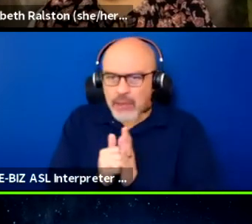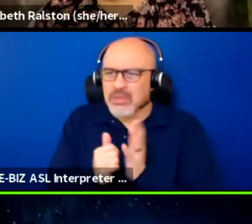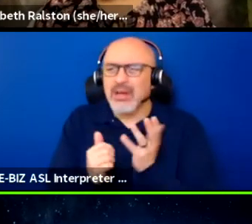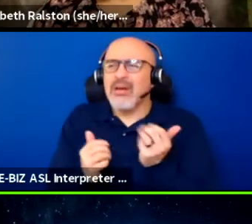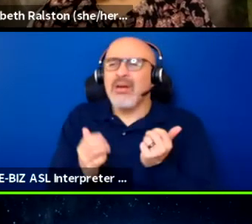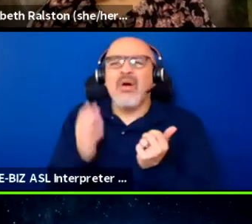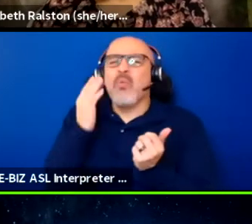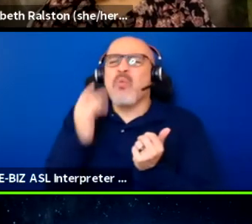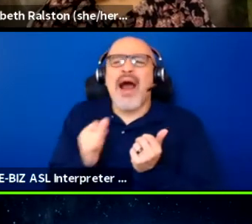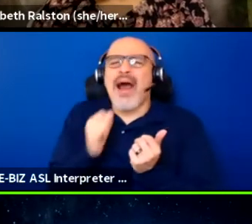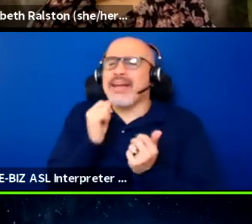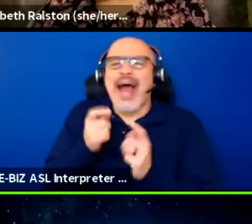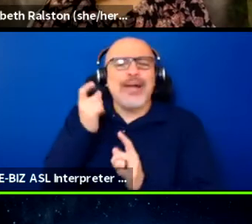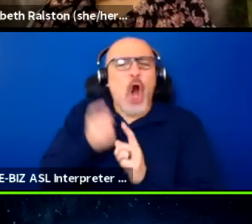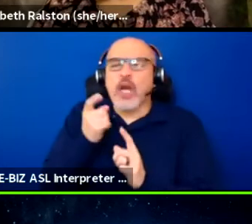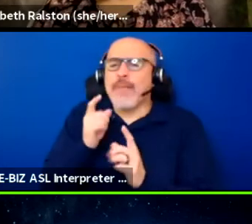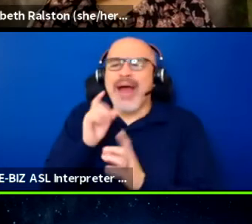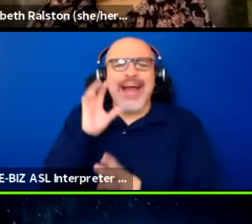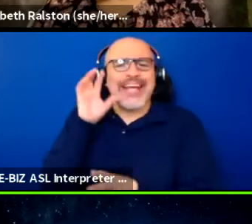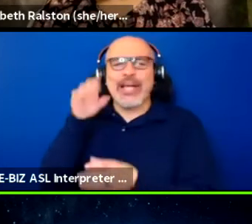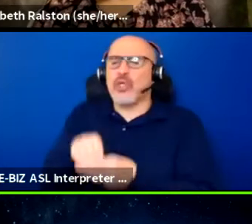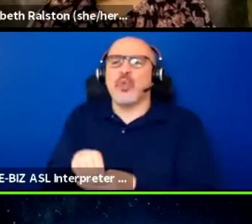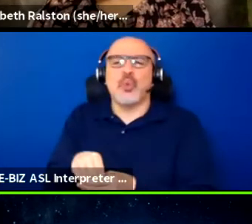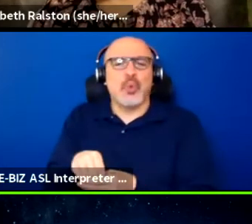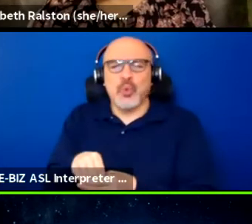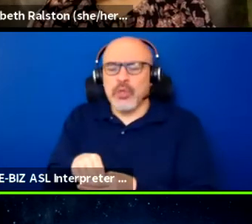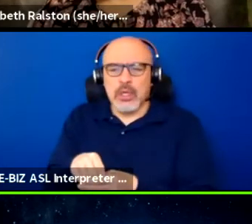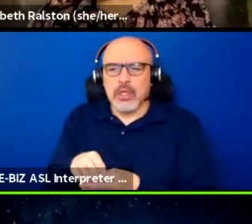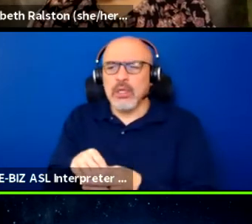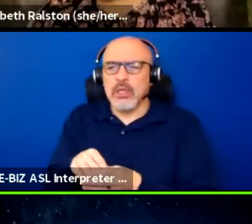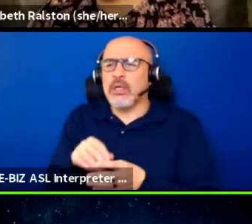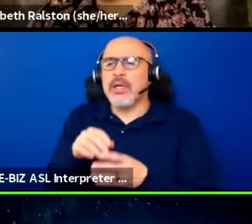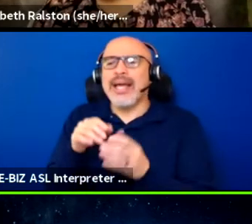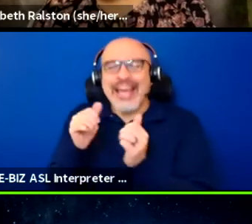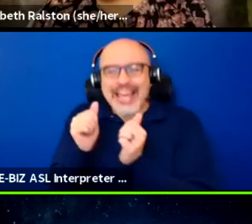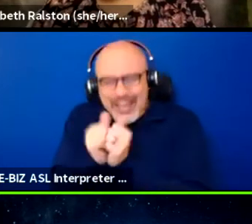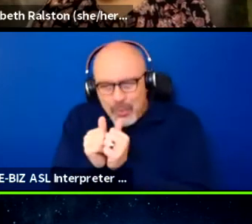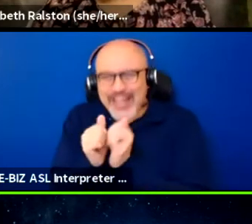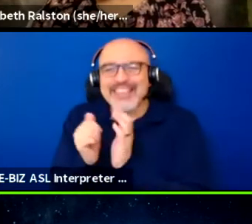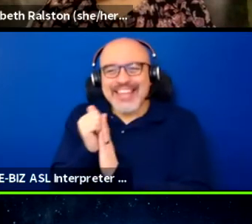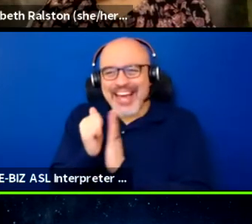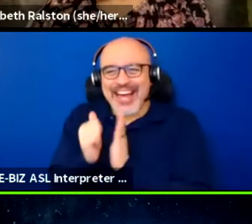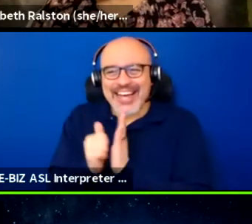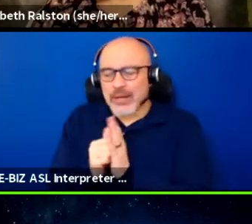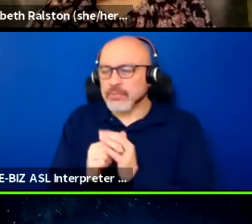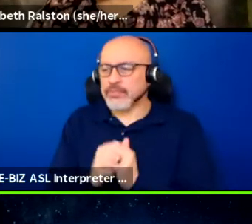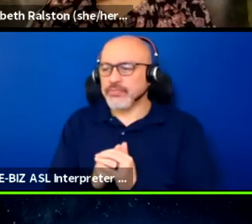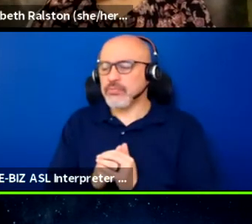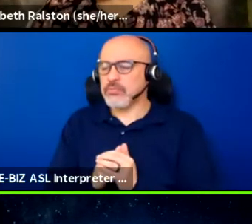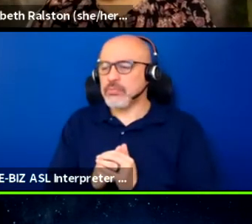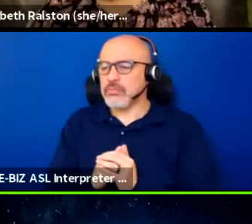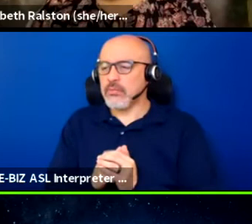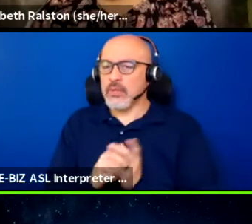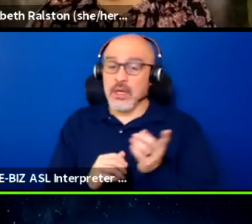even be included in the account? And they were just like, well, you know, we apologize.